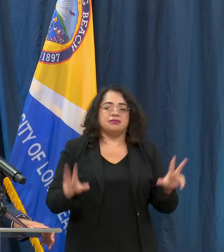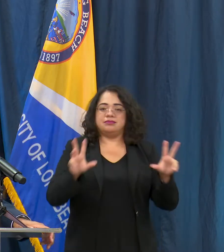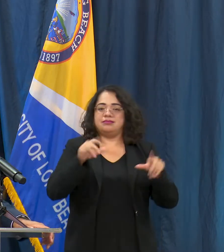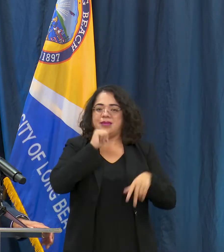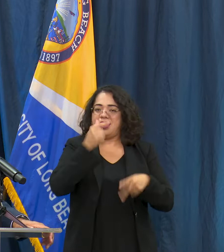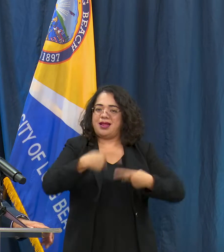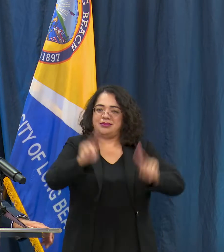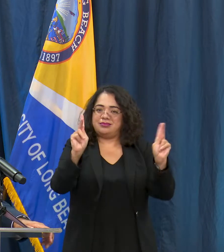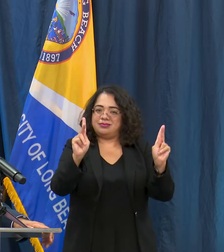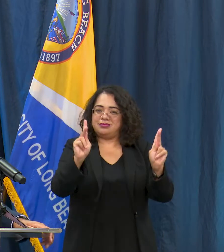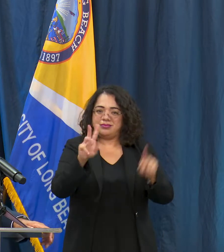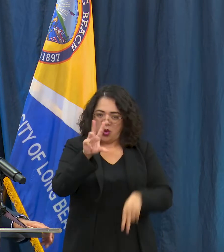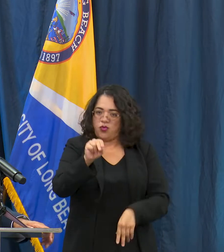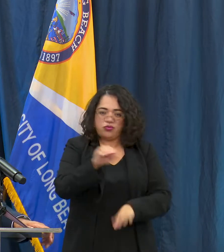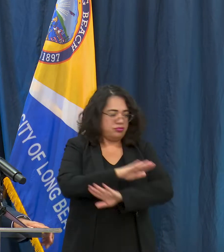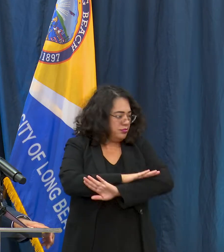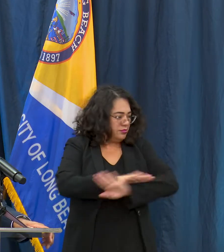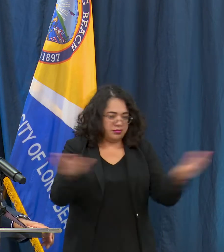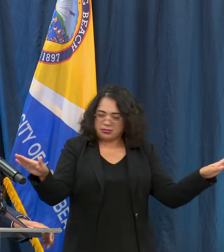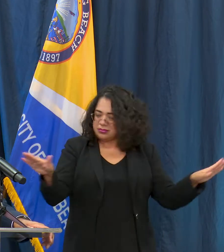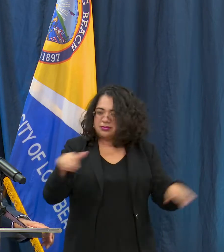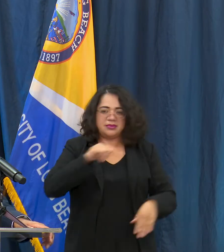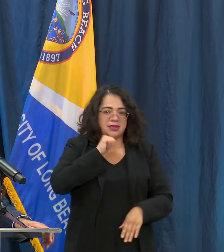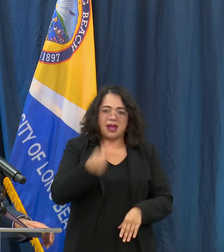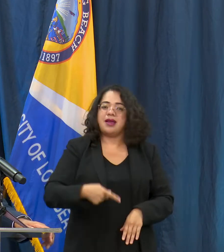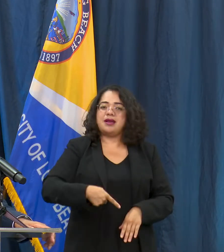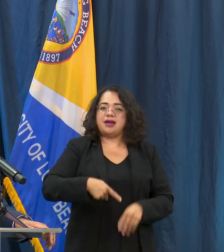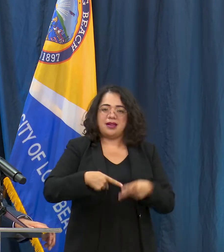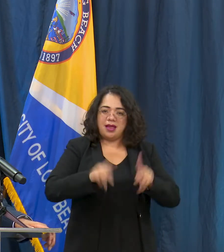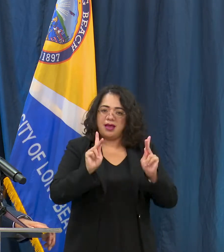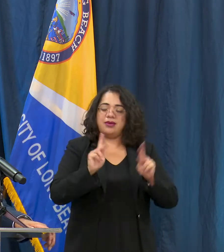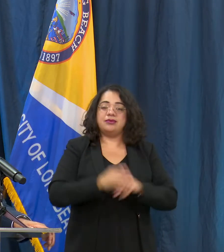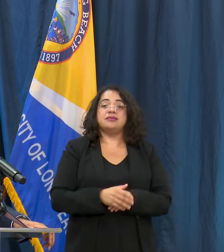some folks want to get their permits from the city for these events, the city